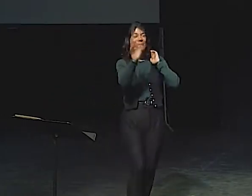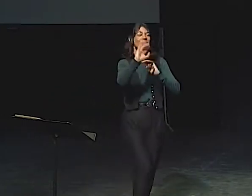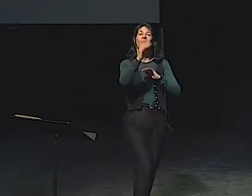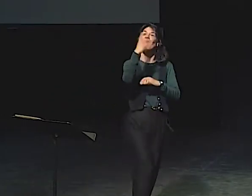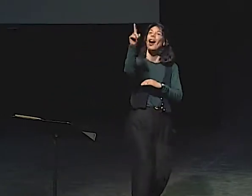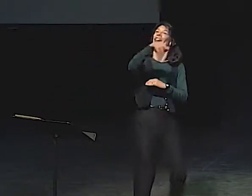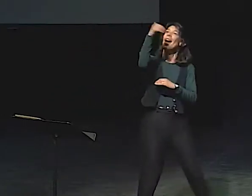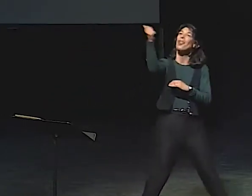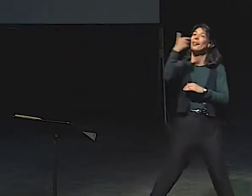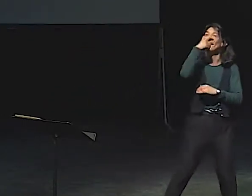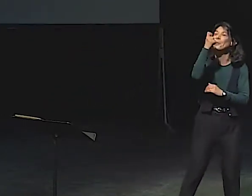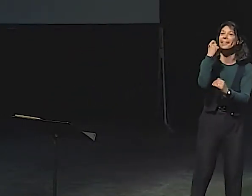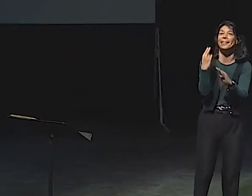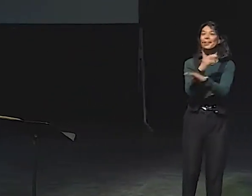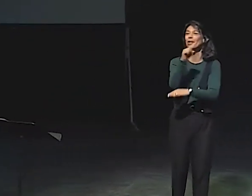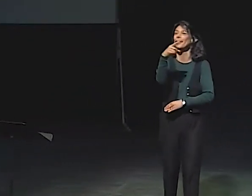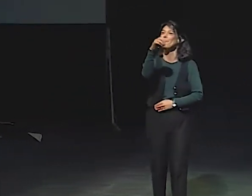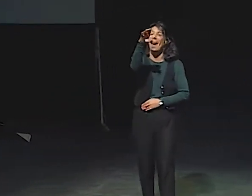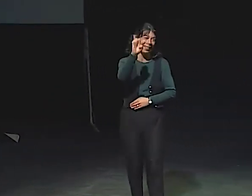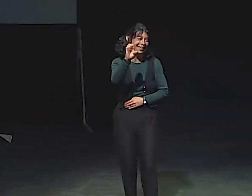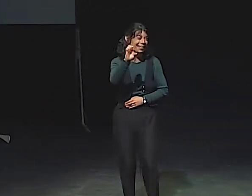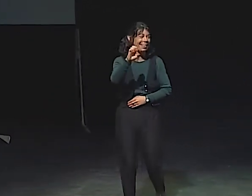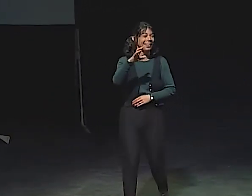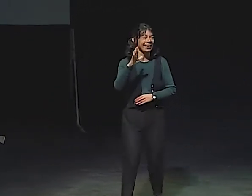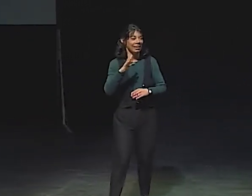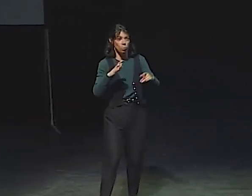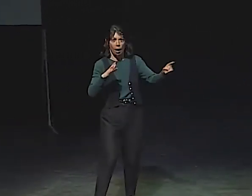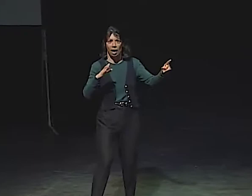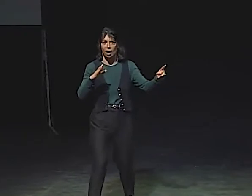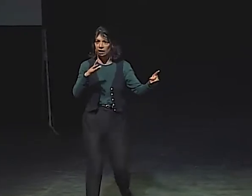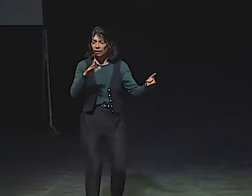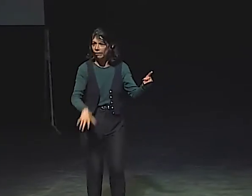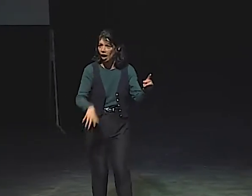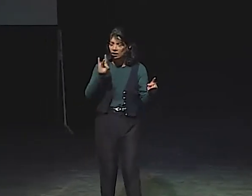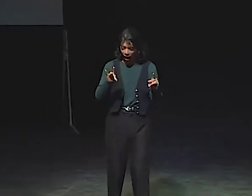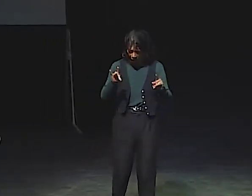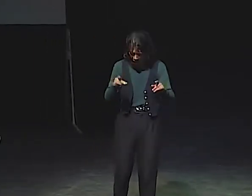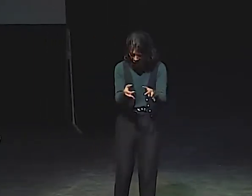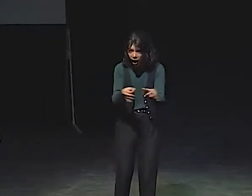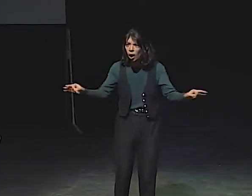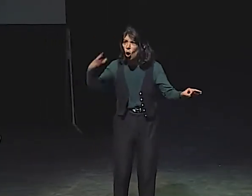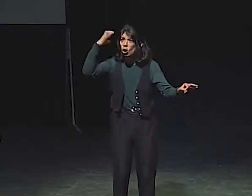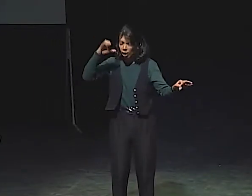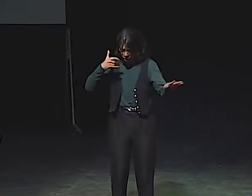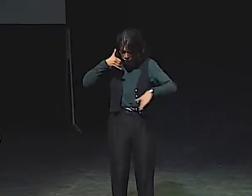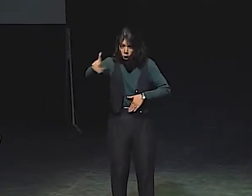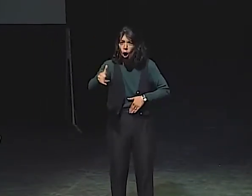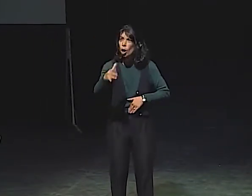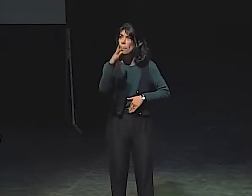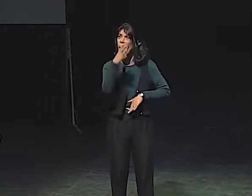OK. HMM. ALL RIGHT. ANOTHER INTERESTING USE OF SPACE...